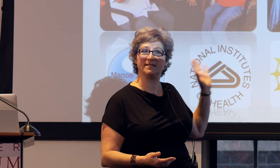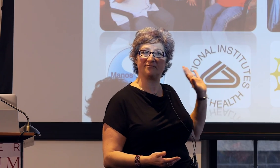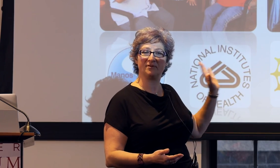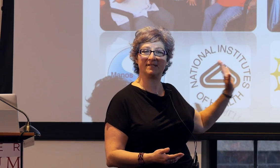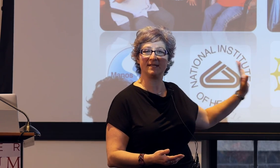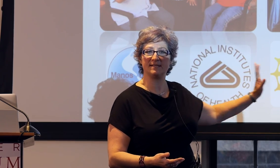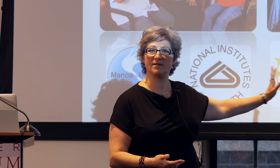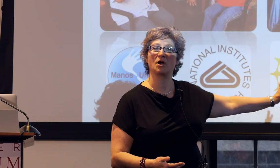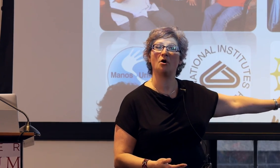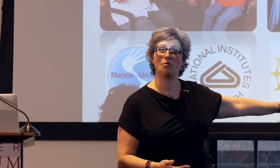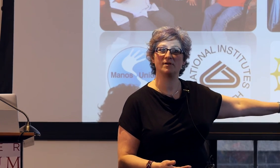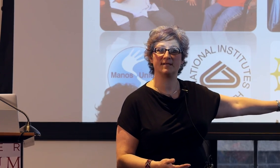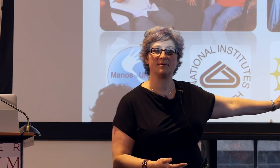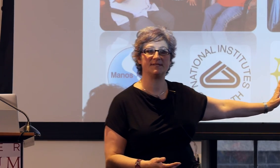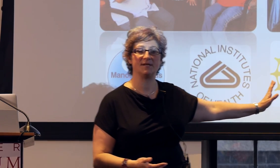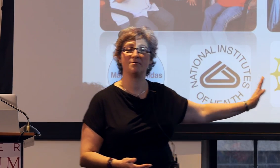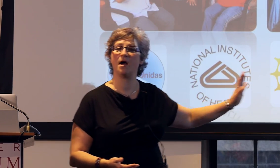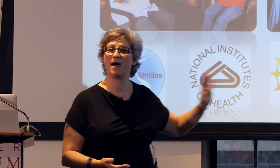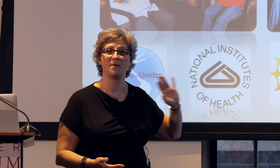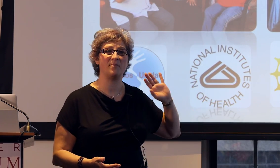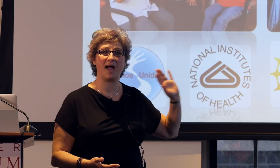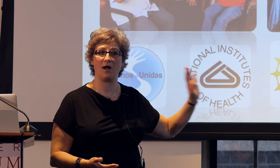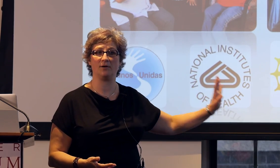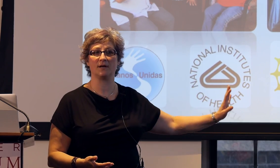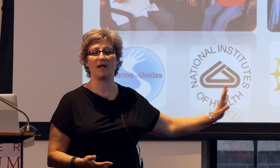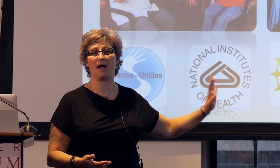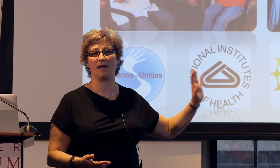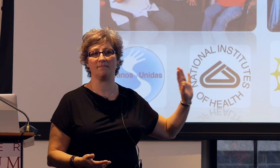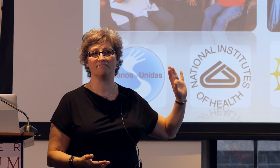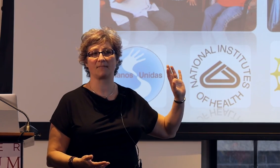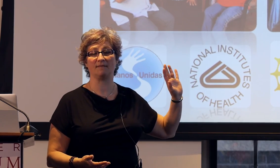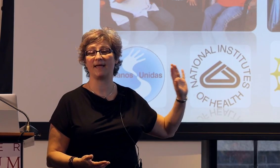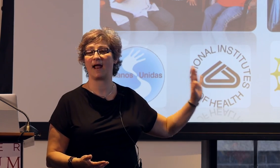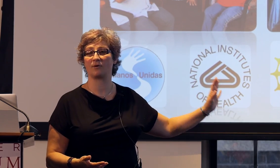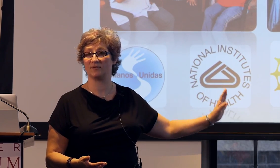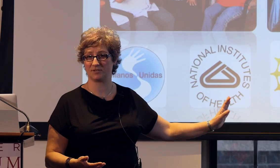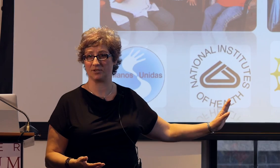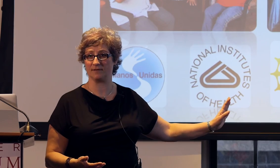the differences in the cohorts that we see are not about late acquisition.